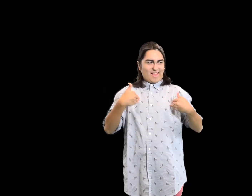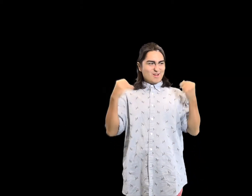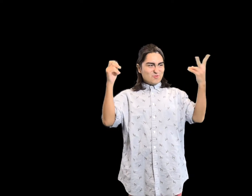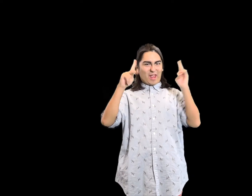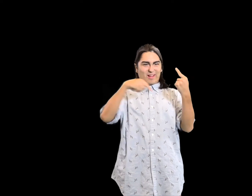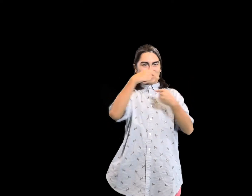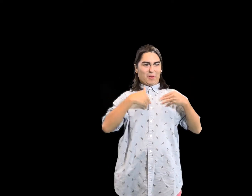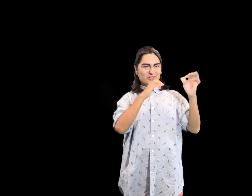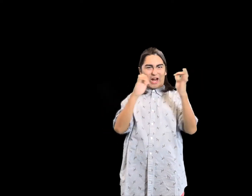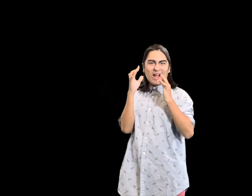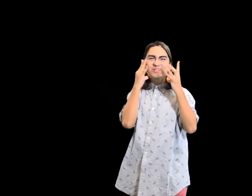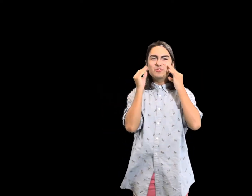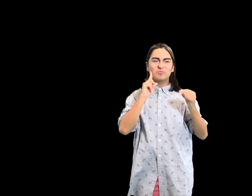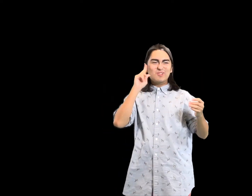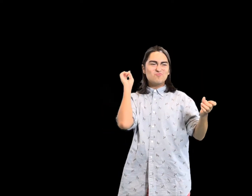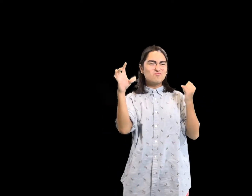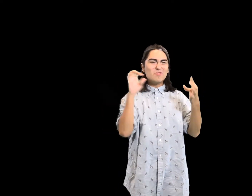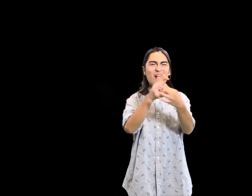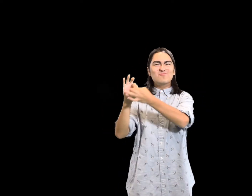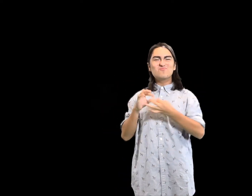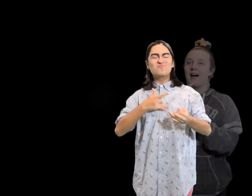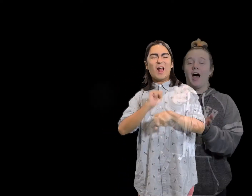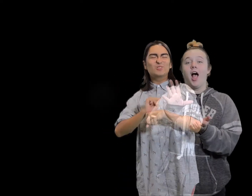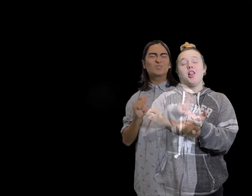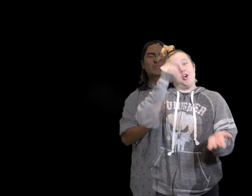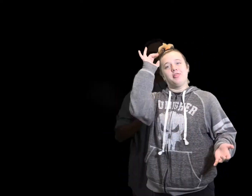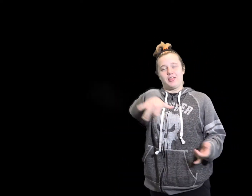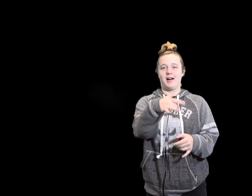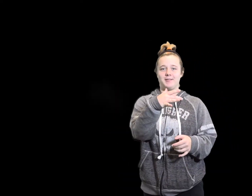It was so cool to have all these people here on campus and experience it in American Sign Language.